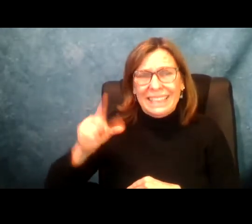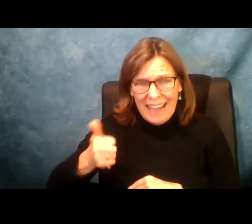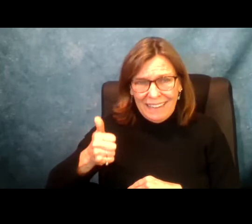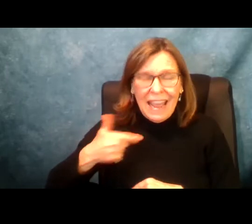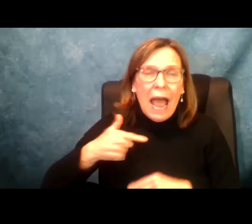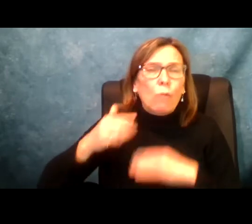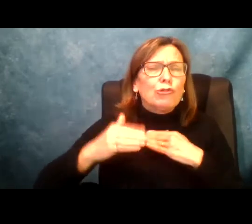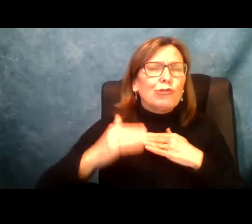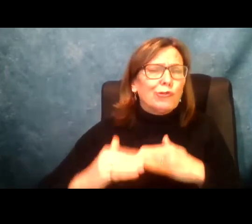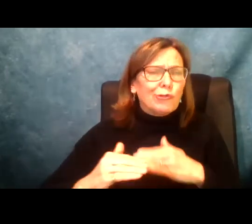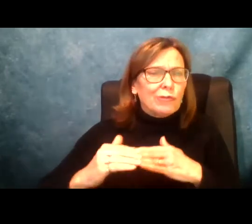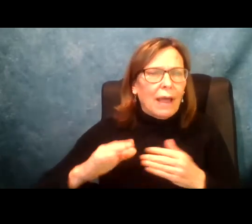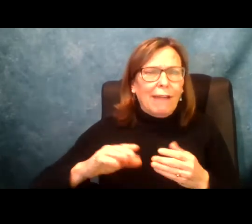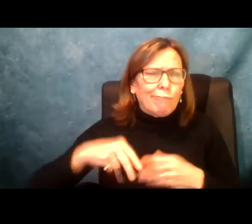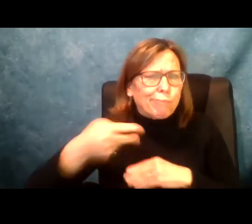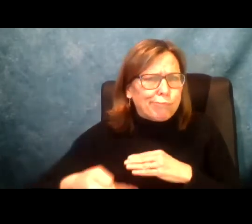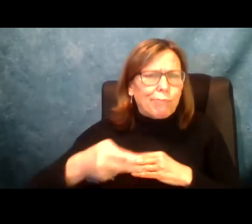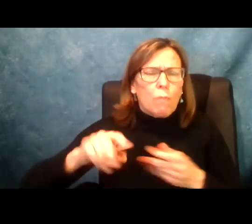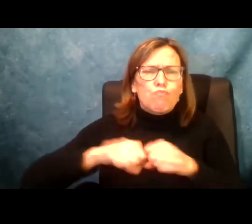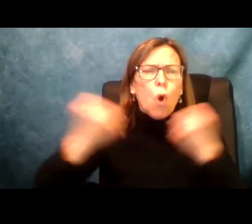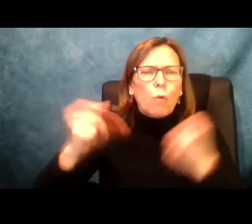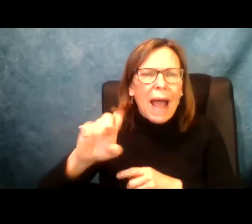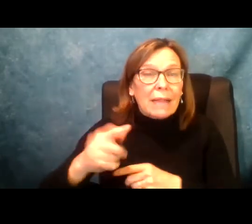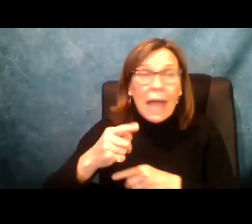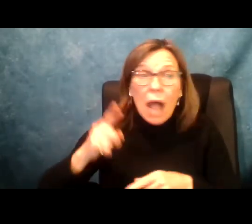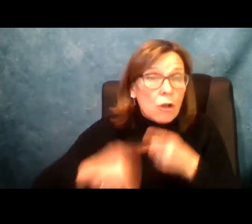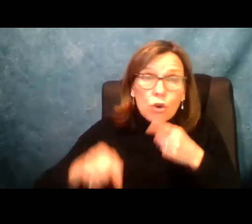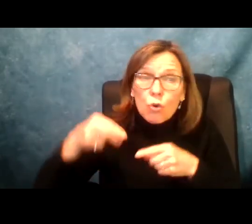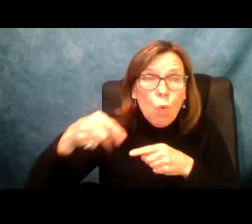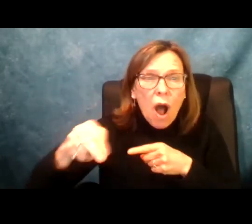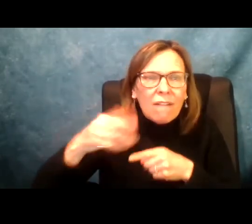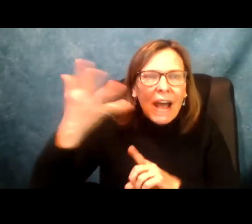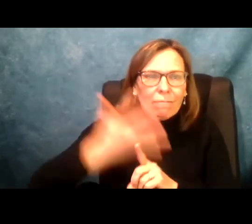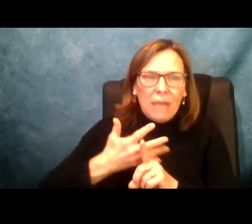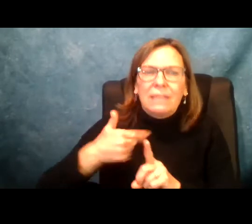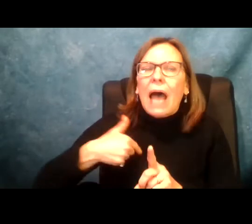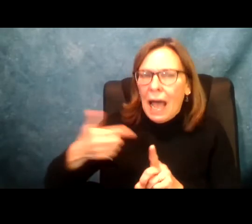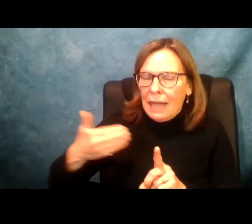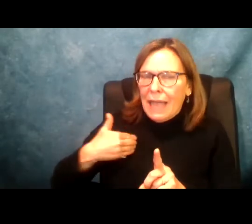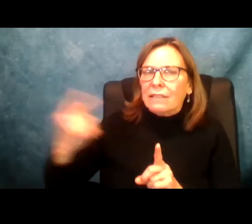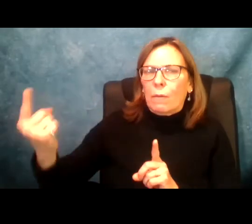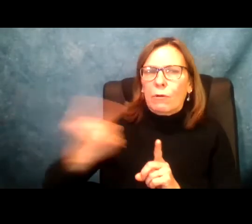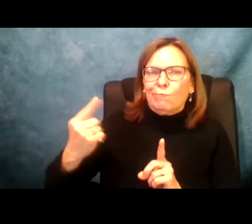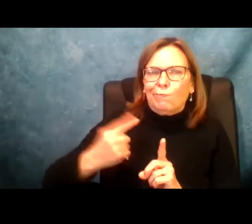And as Bryan mentioned, he heard me share my story and in 2010 I broke my leg snowboarding. I couldn't walk